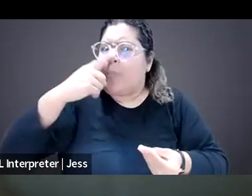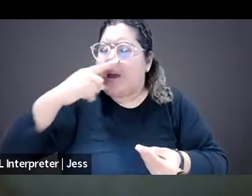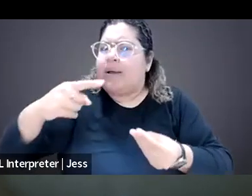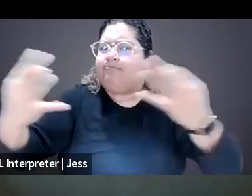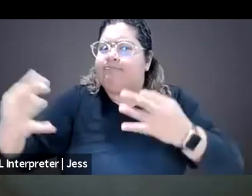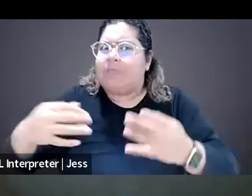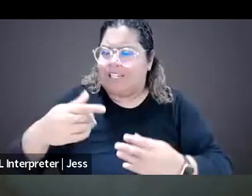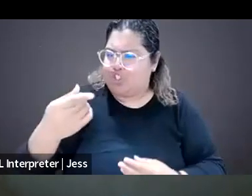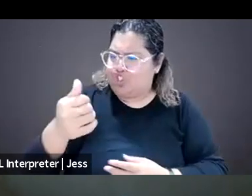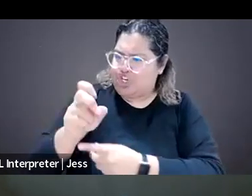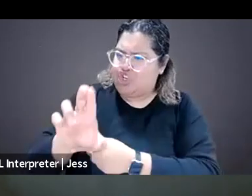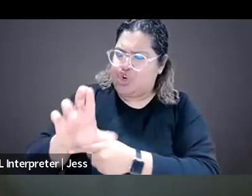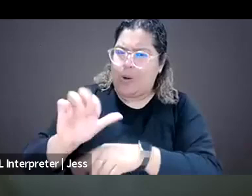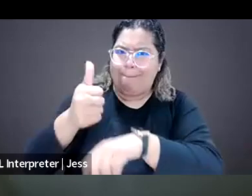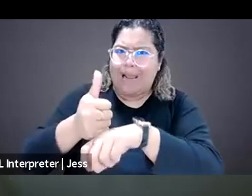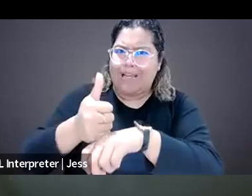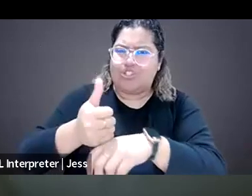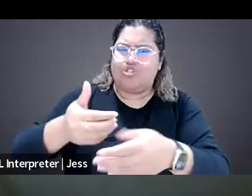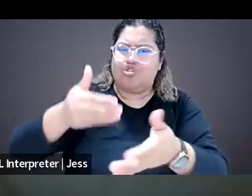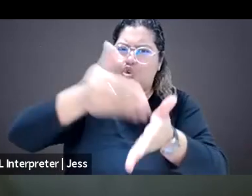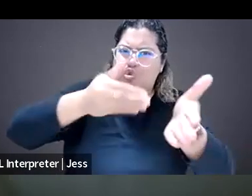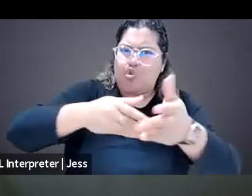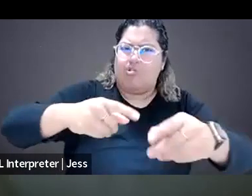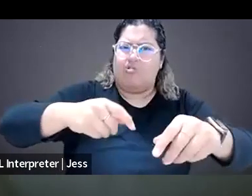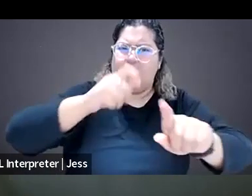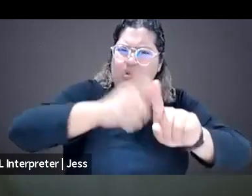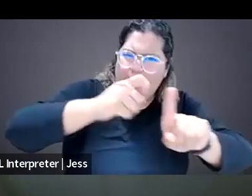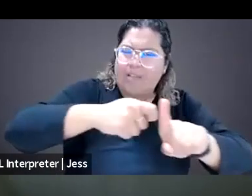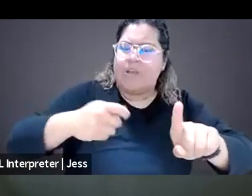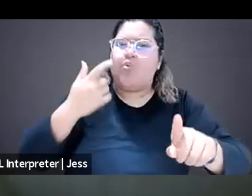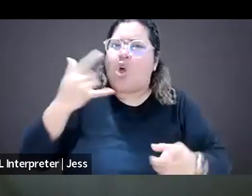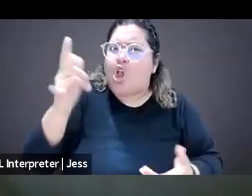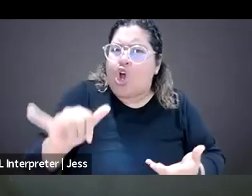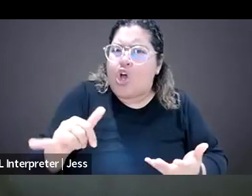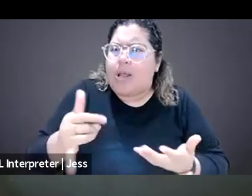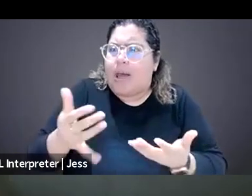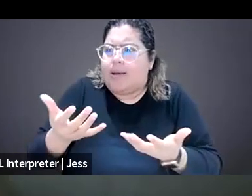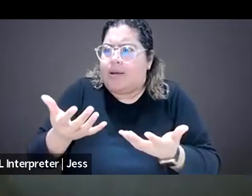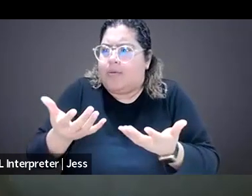affects journalists and the topics they cover. And you know, we'll take it from there with folks